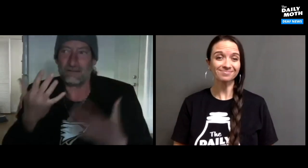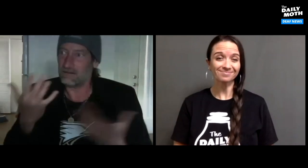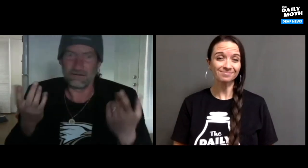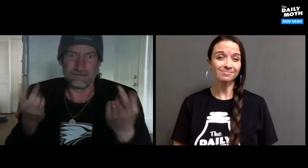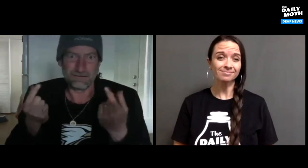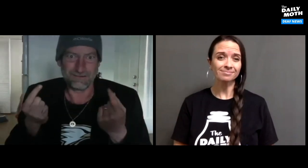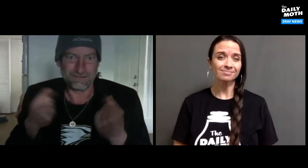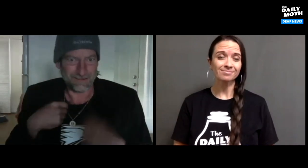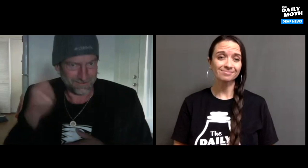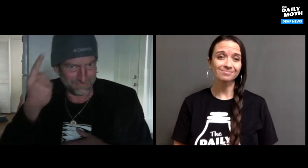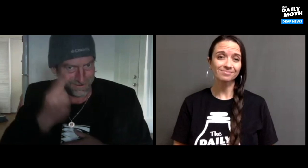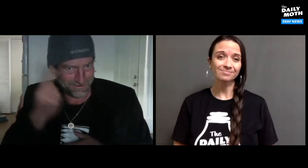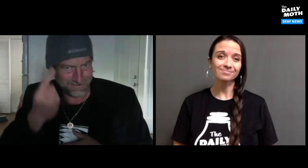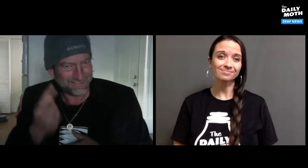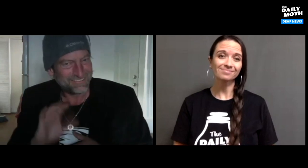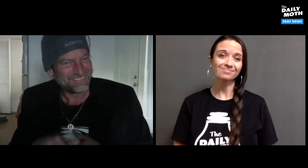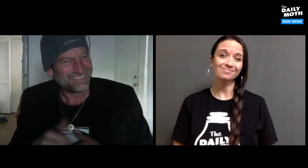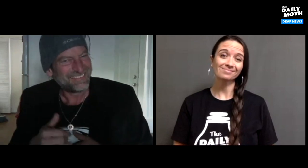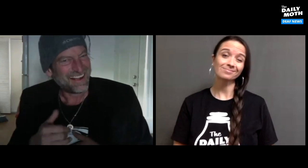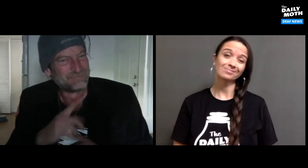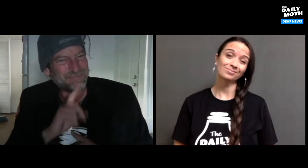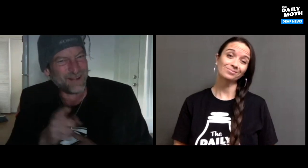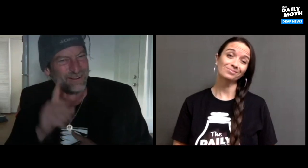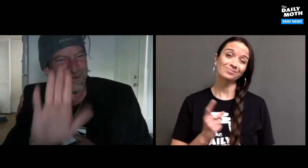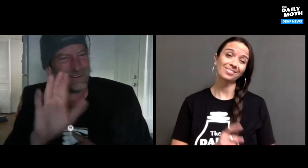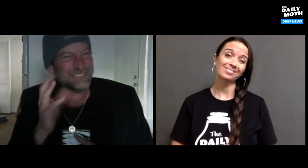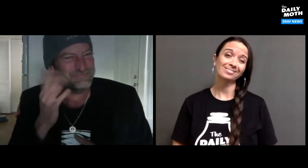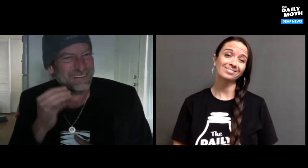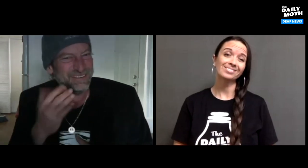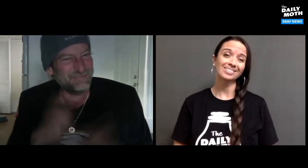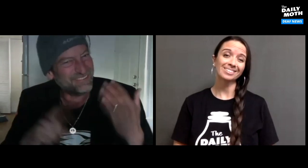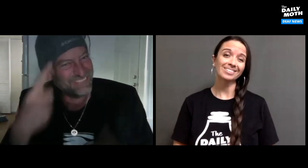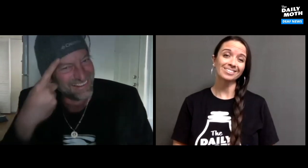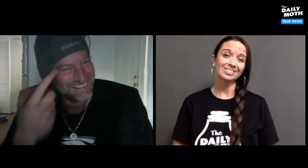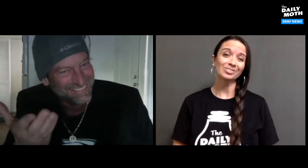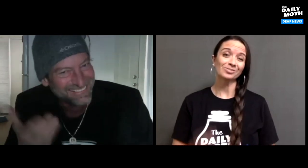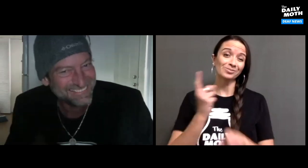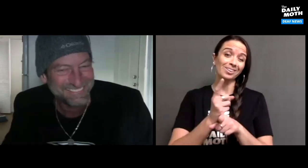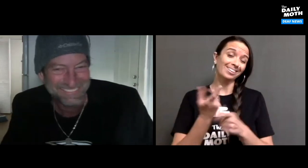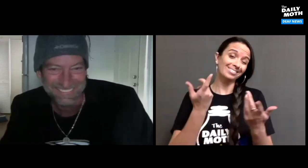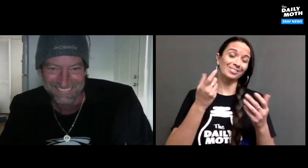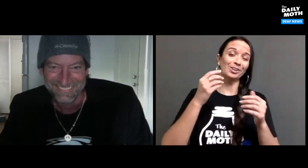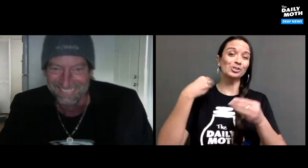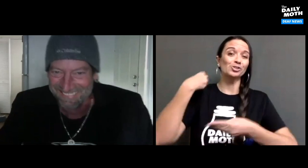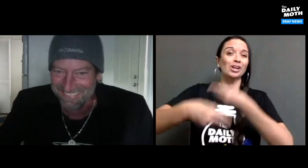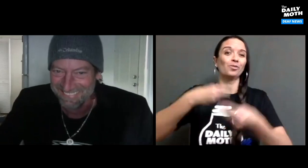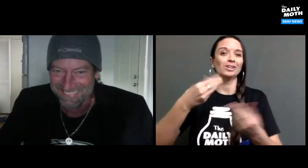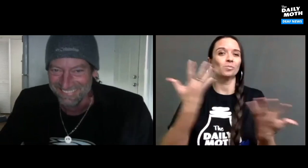"inspiration" would be. I am sure that is your experience too. What do you think? Right, that is true.